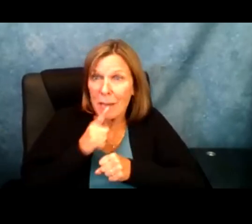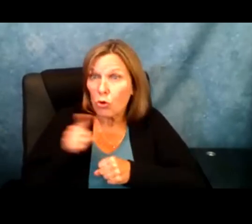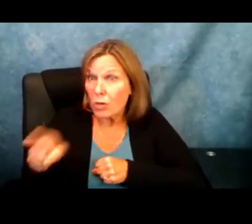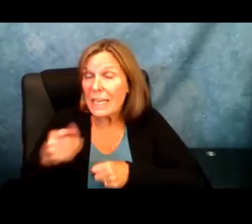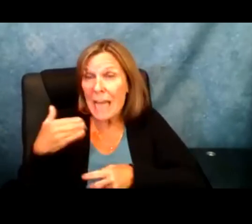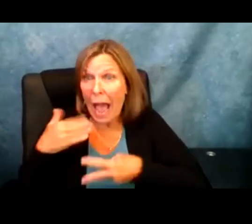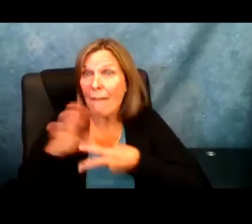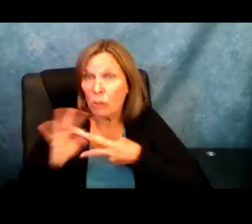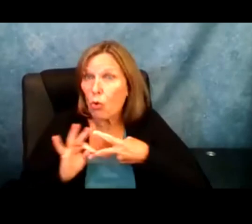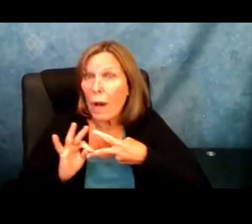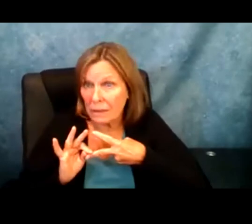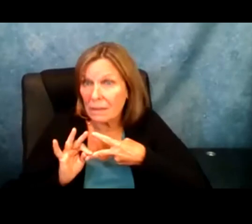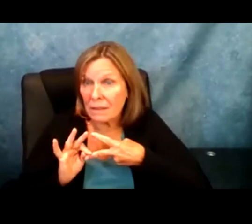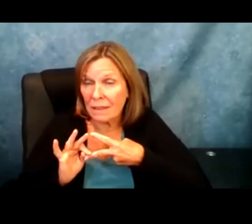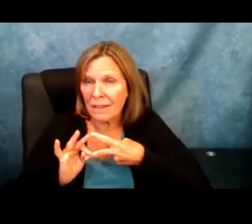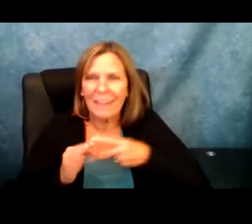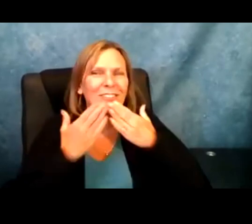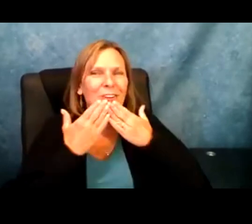my son's IEP I am so inspired to